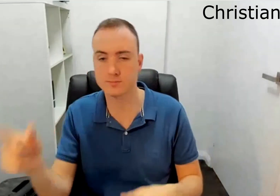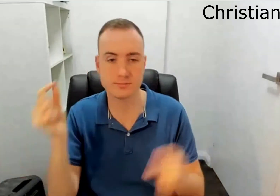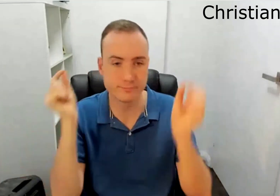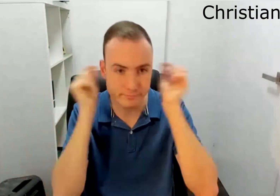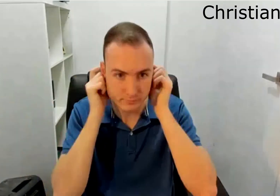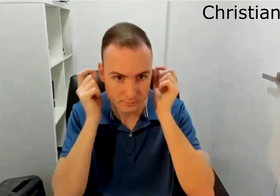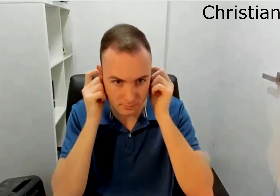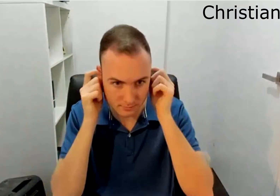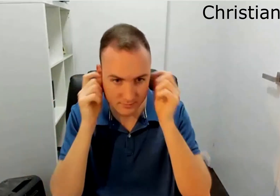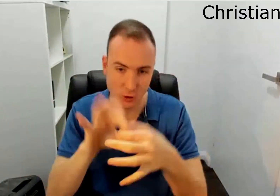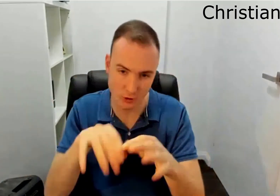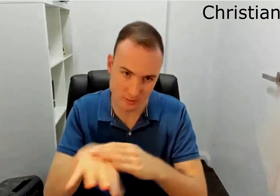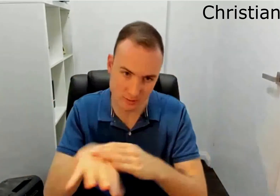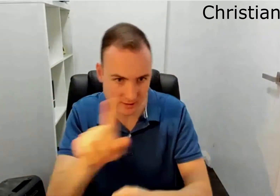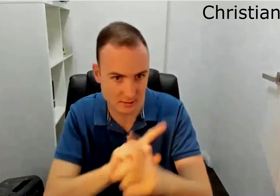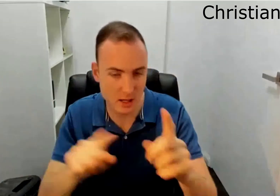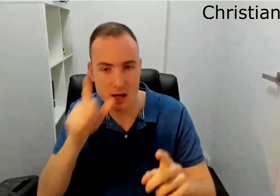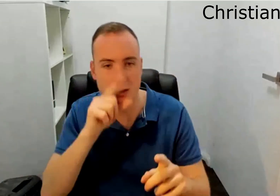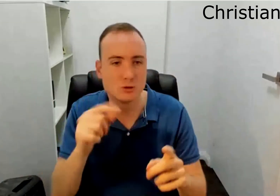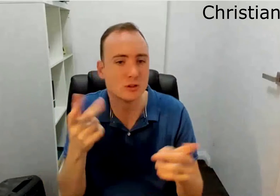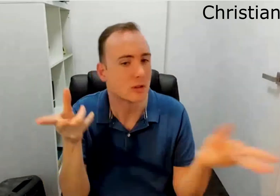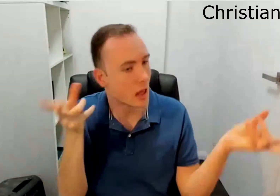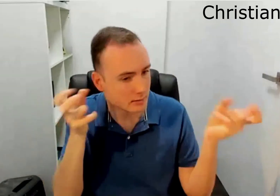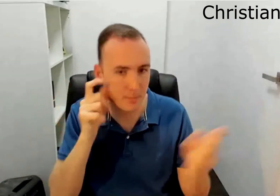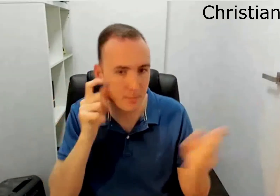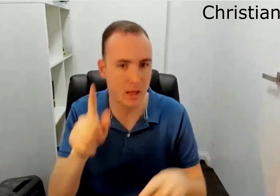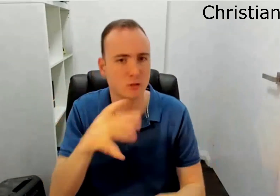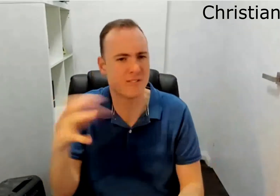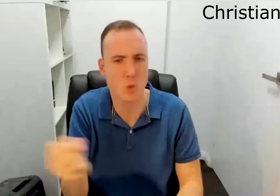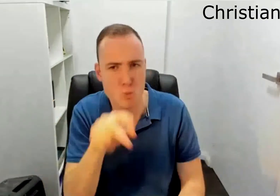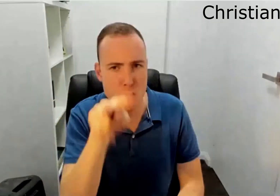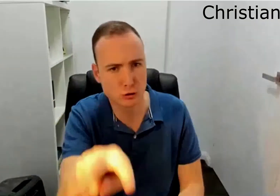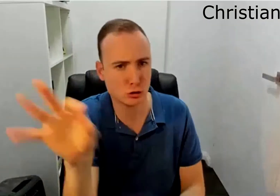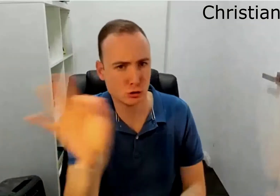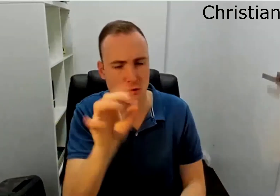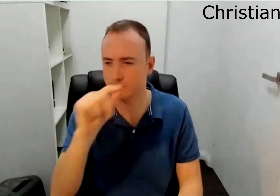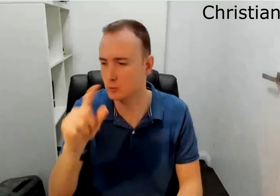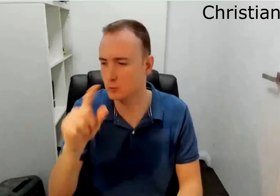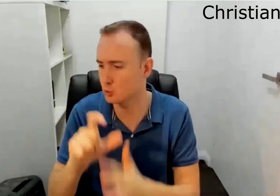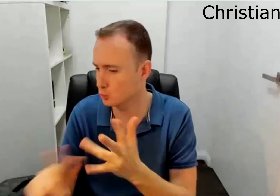You know hearing people or people who can hear can throw in the headphones and join into a meeting